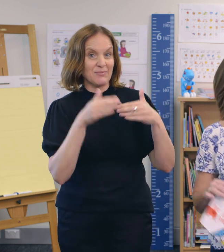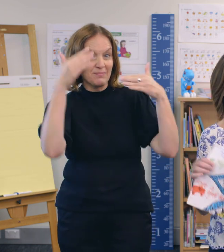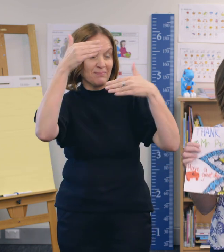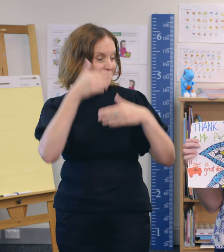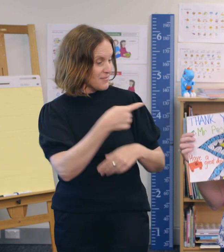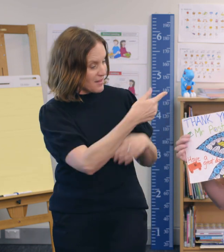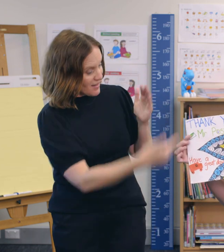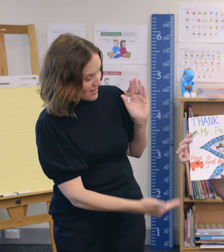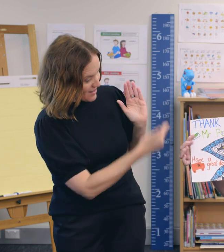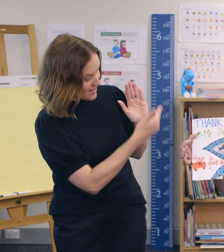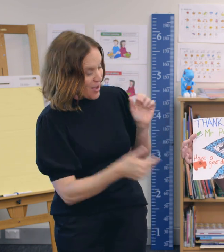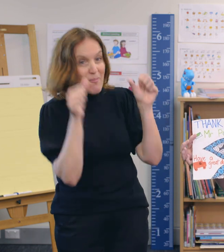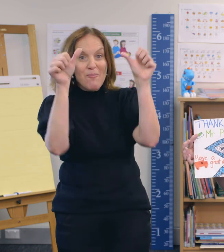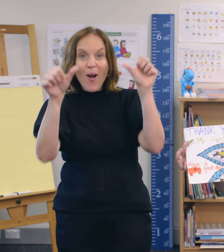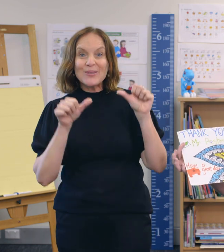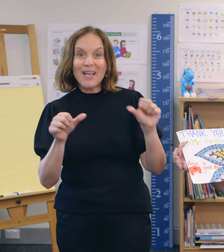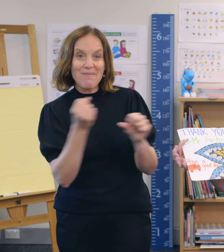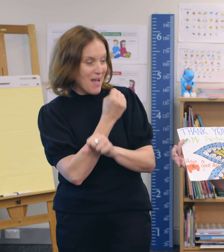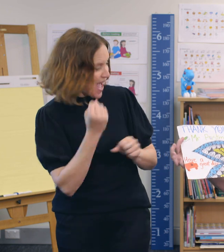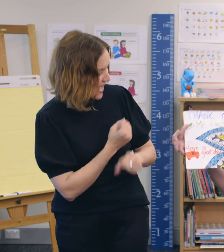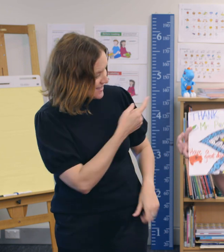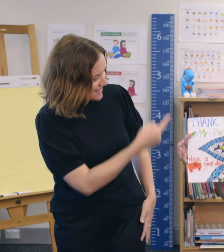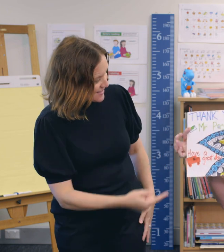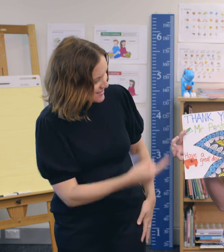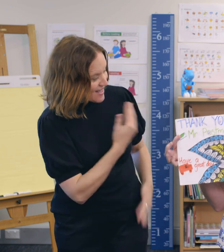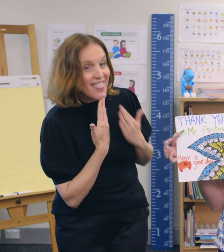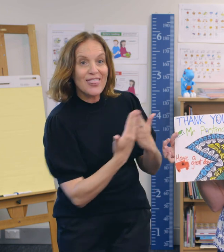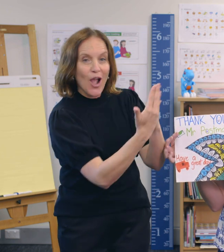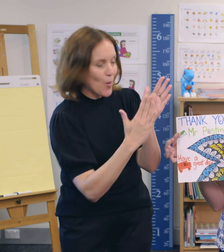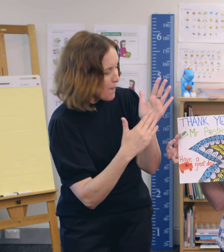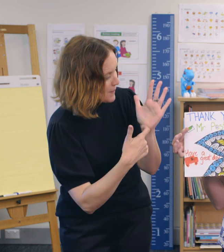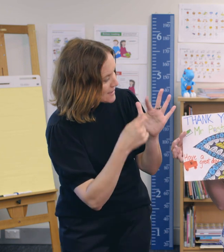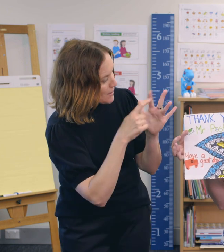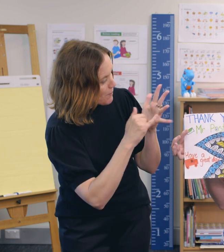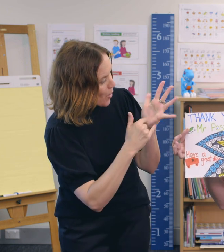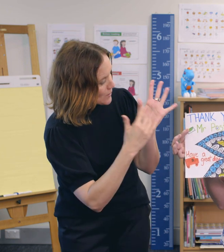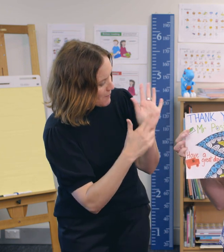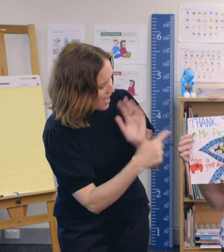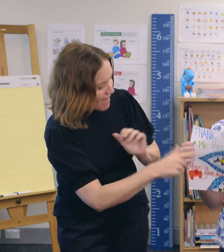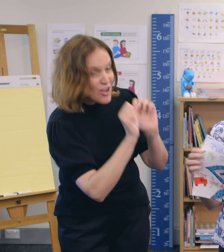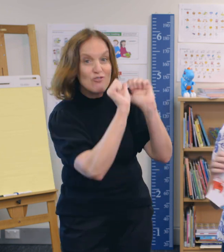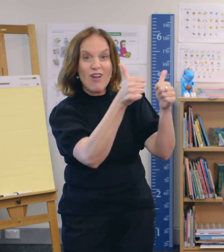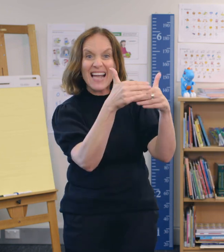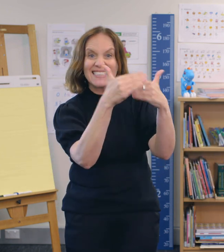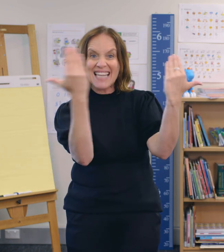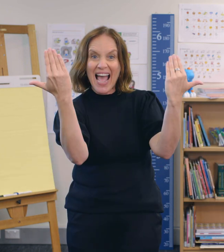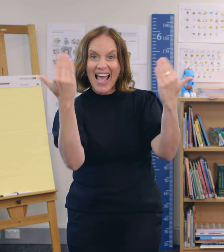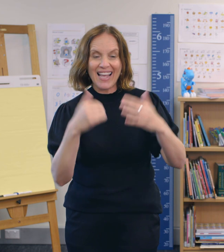Here’s a poster that I made for our postie. "Thank you, Mr Postman. Have a good day."